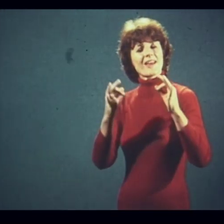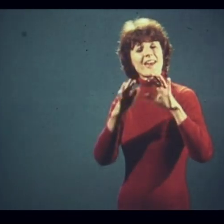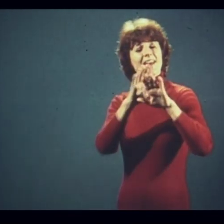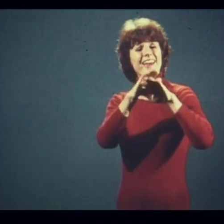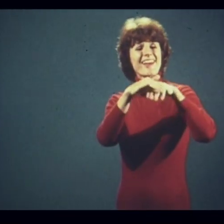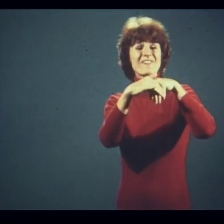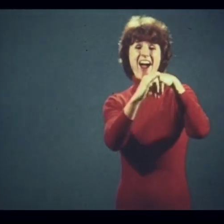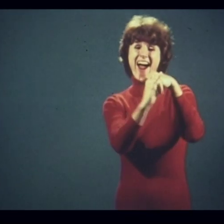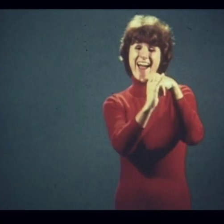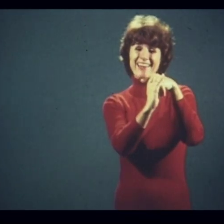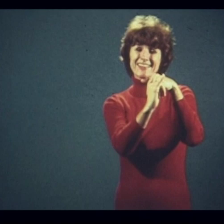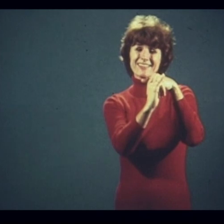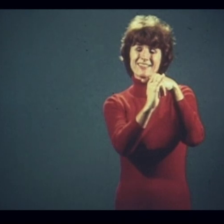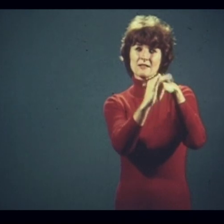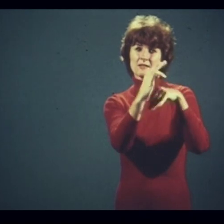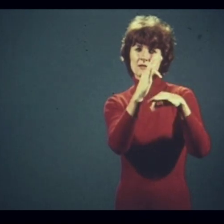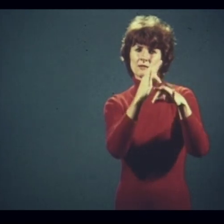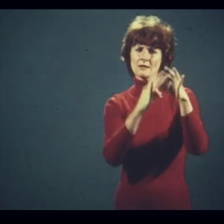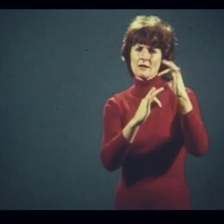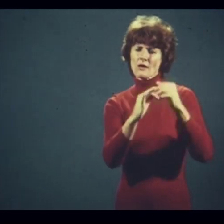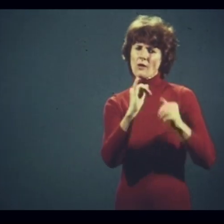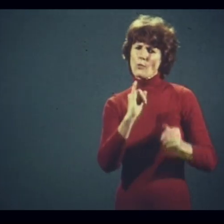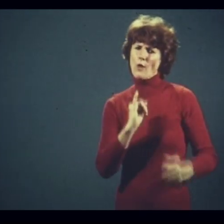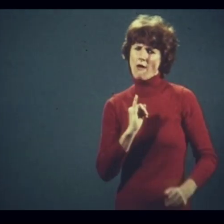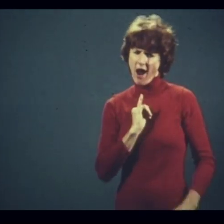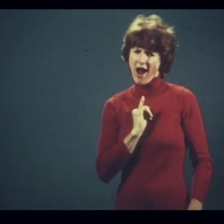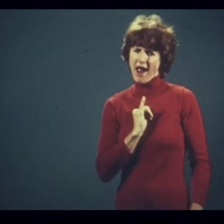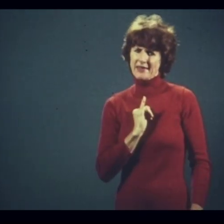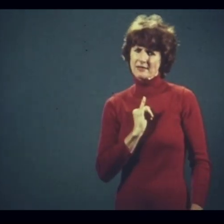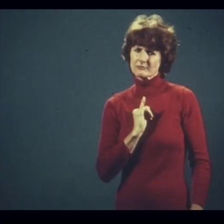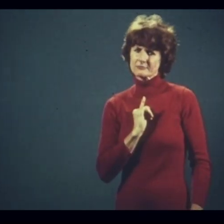If I were I